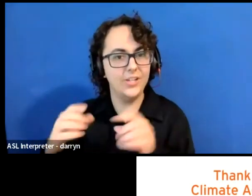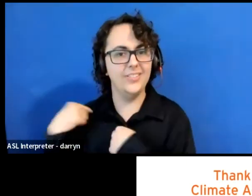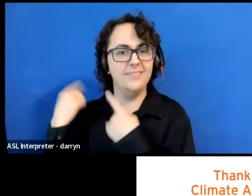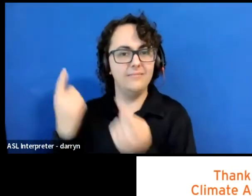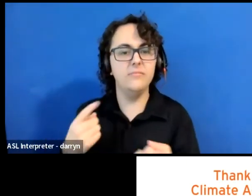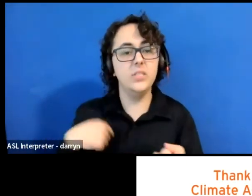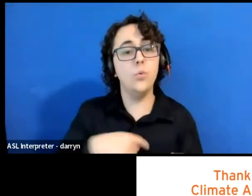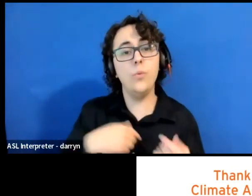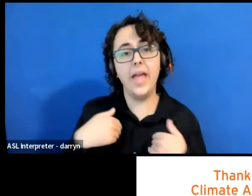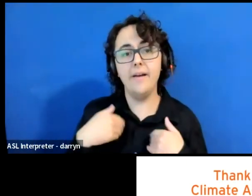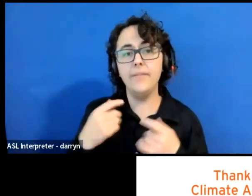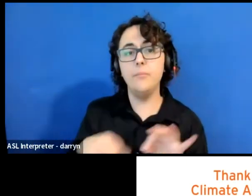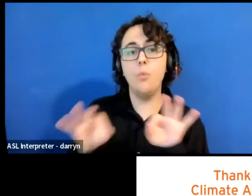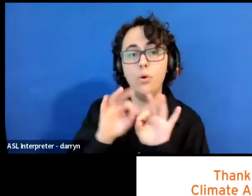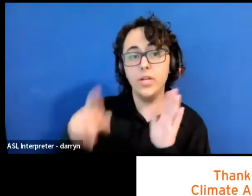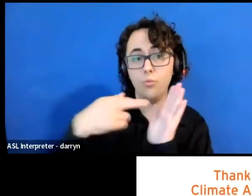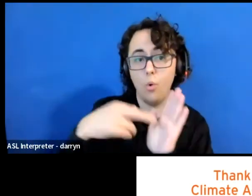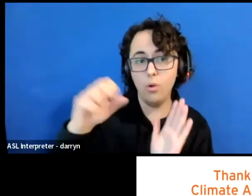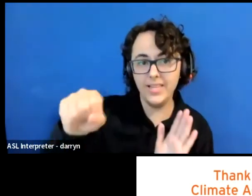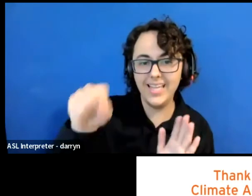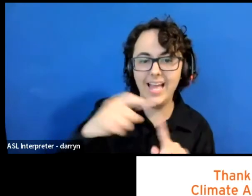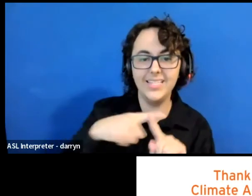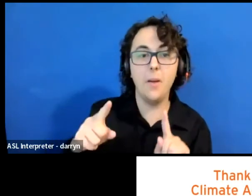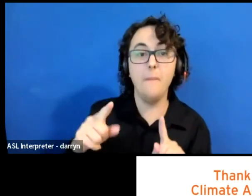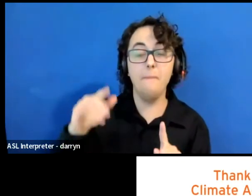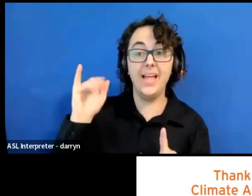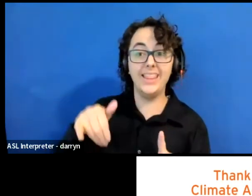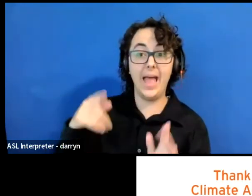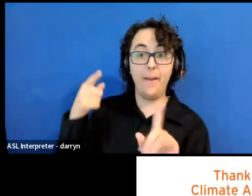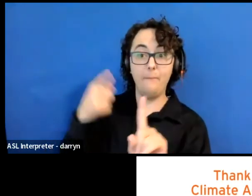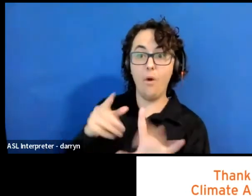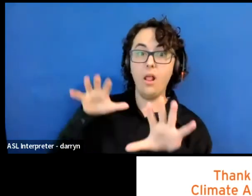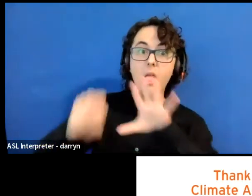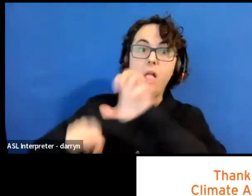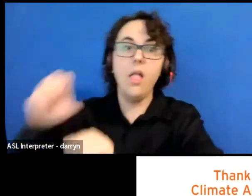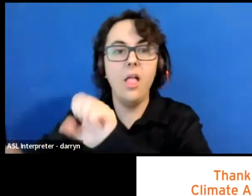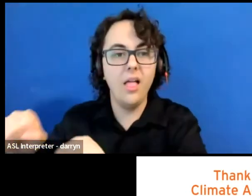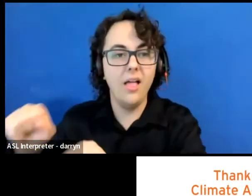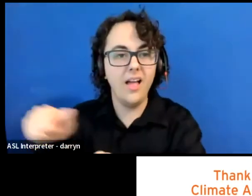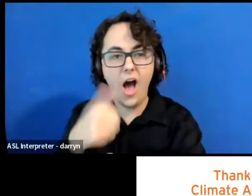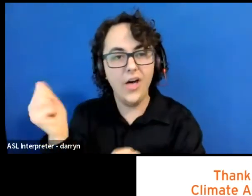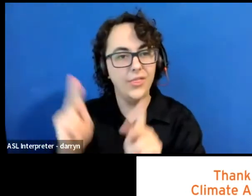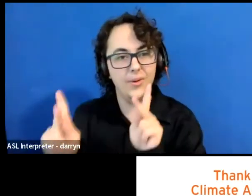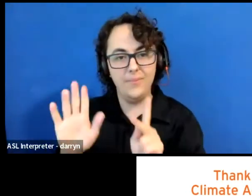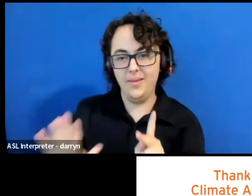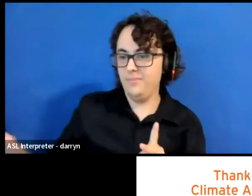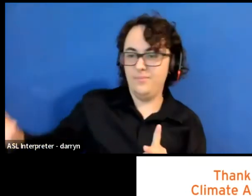But that role is not to colonize the climate leadership of people of the global majority,